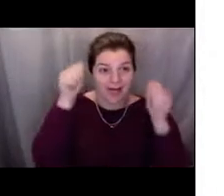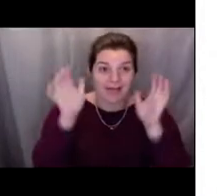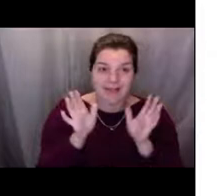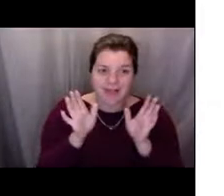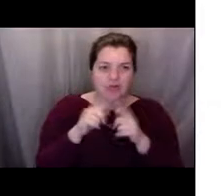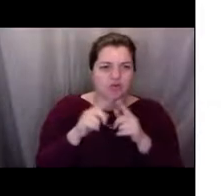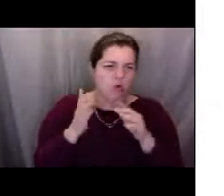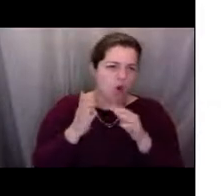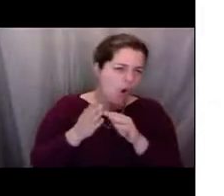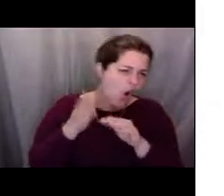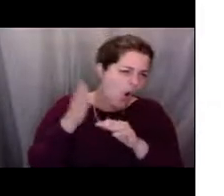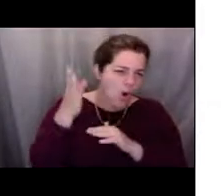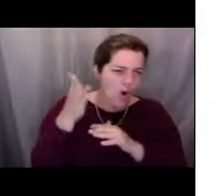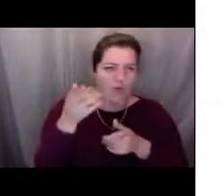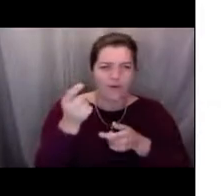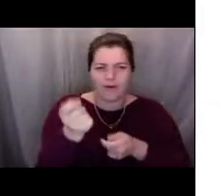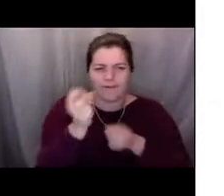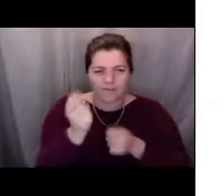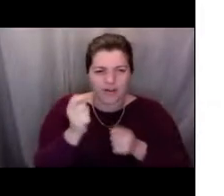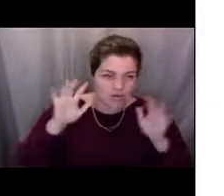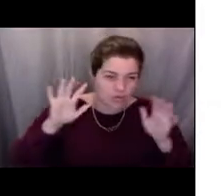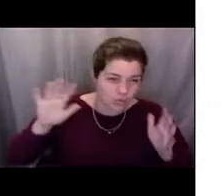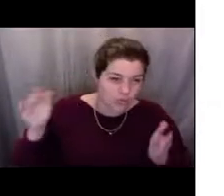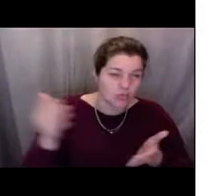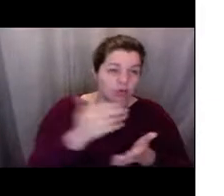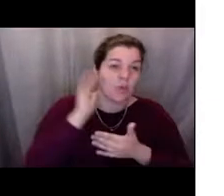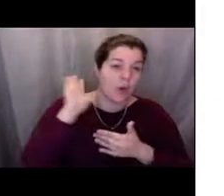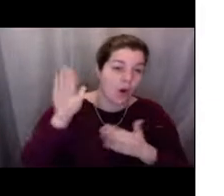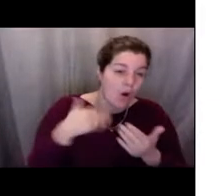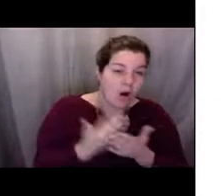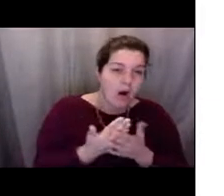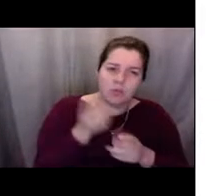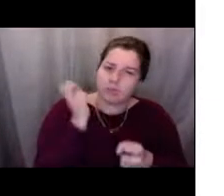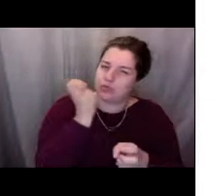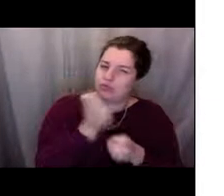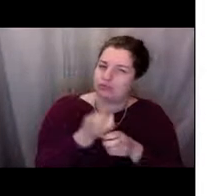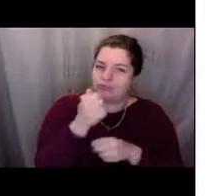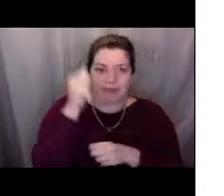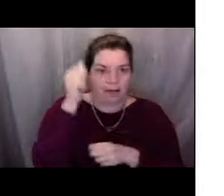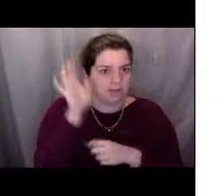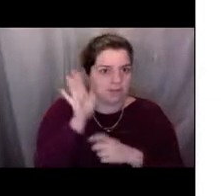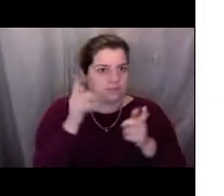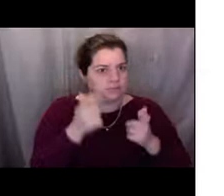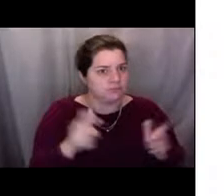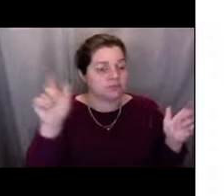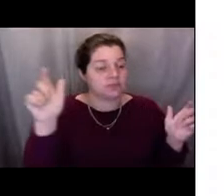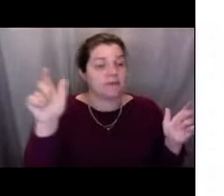but there are parts of the US and other parts of the world where, you know, they've depleted their resources